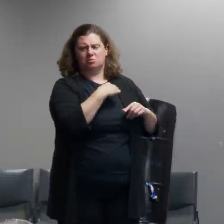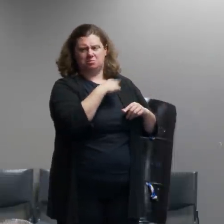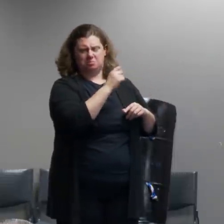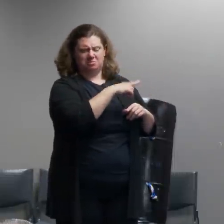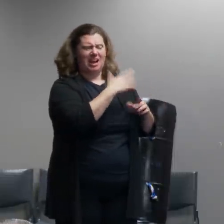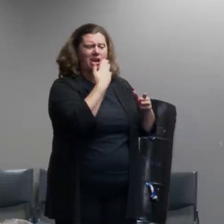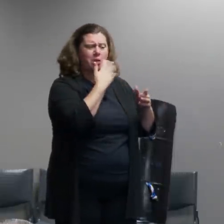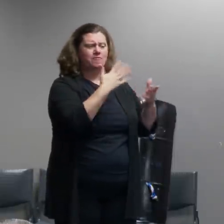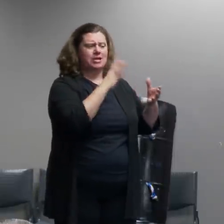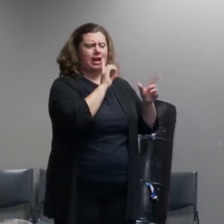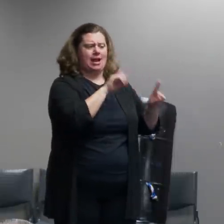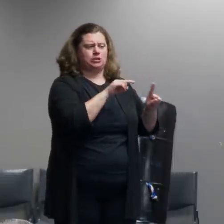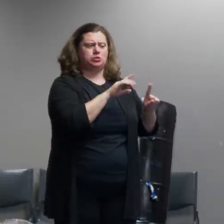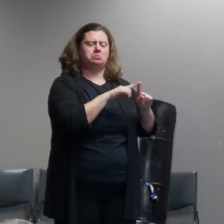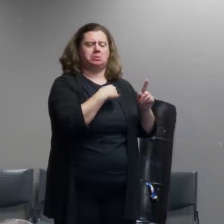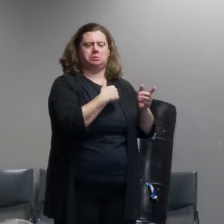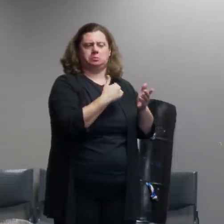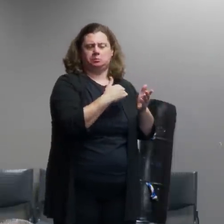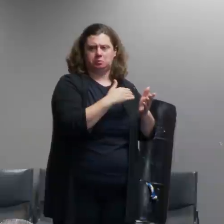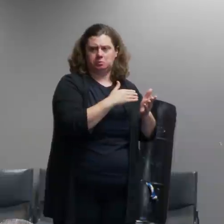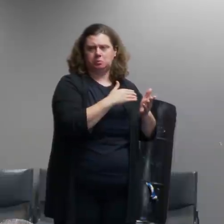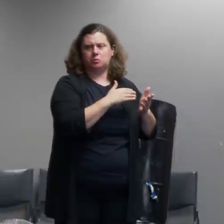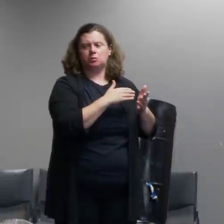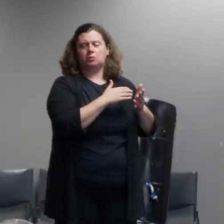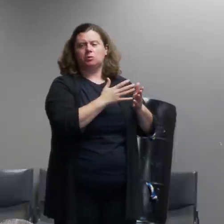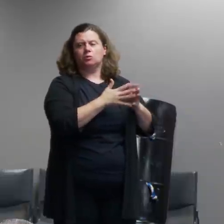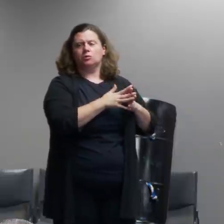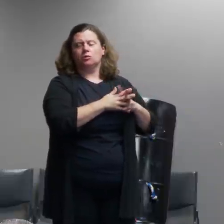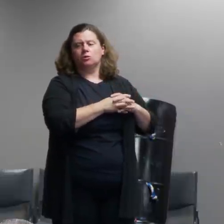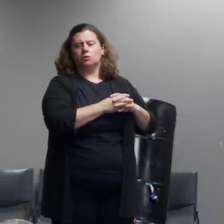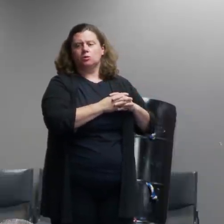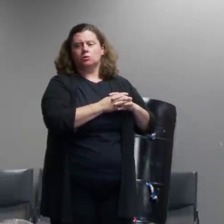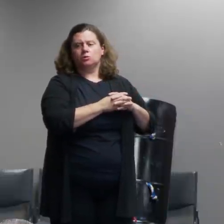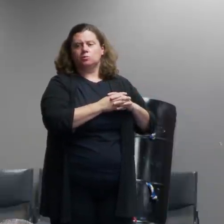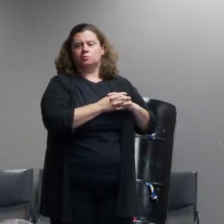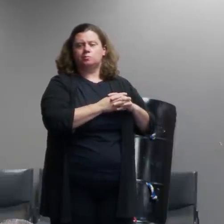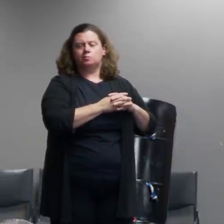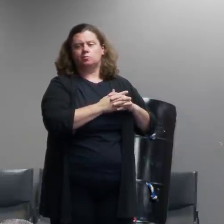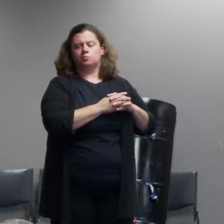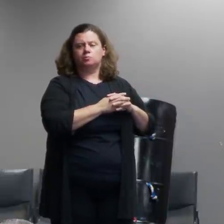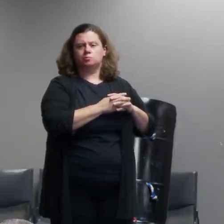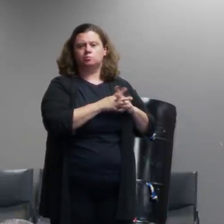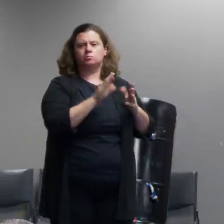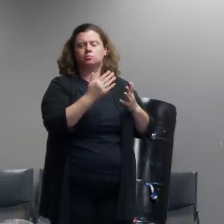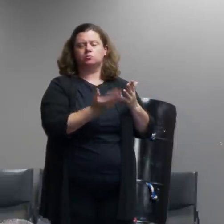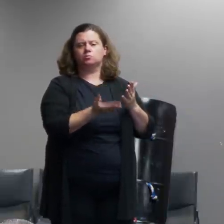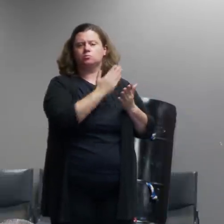um i kind of want to pull back on the way you were describing